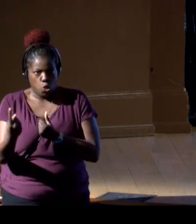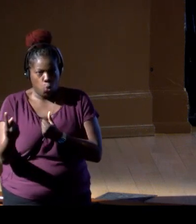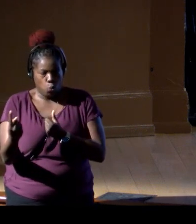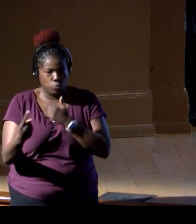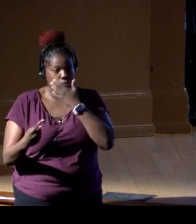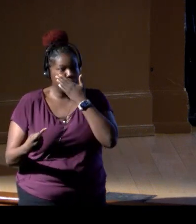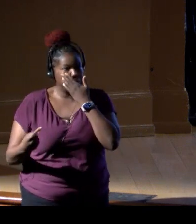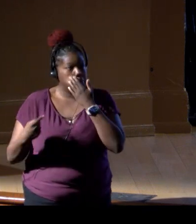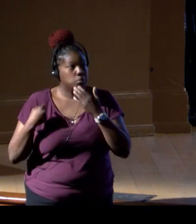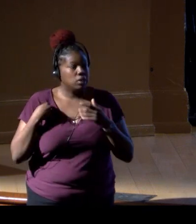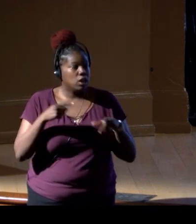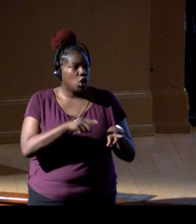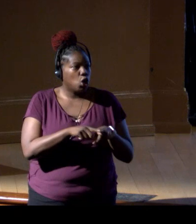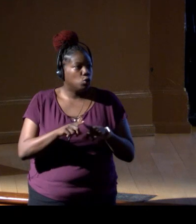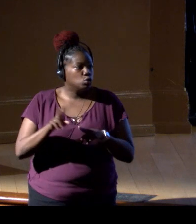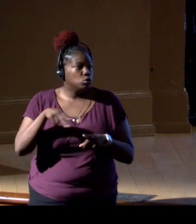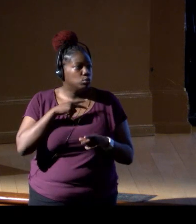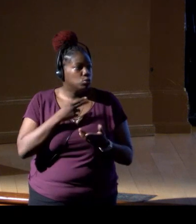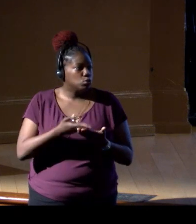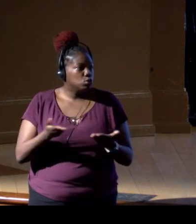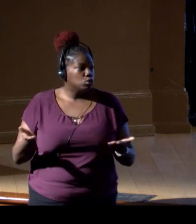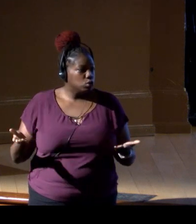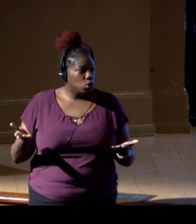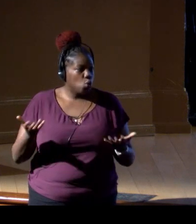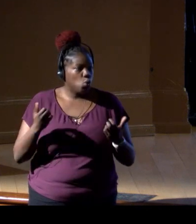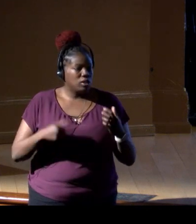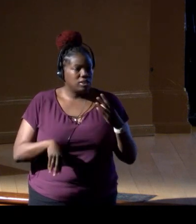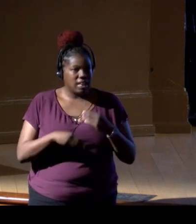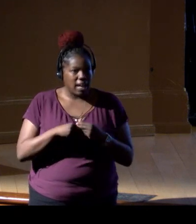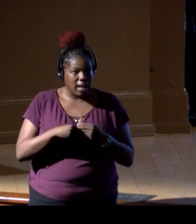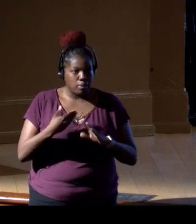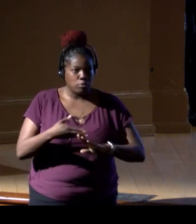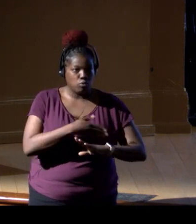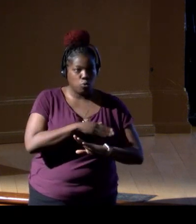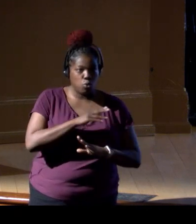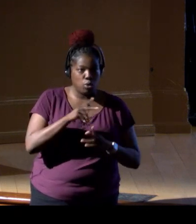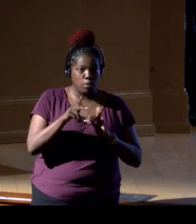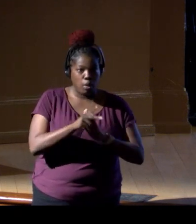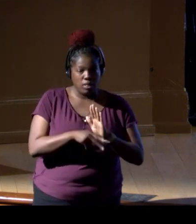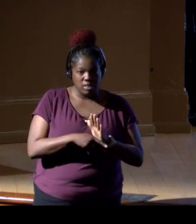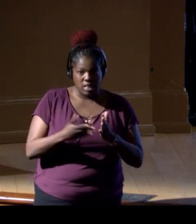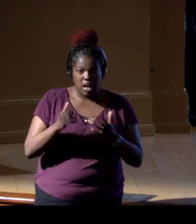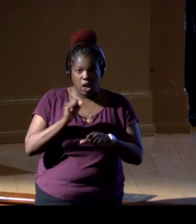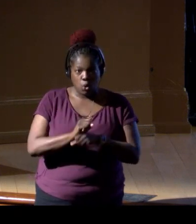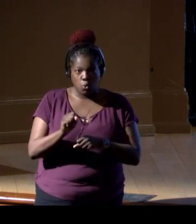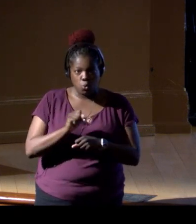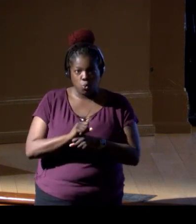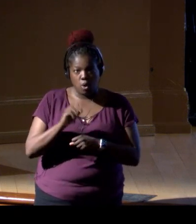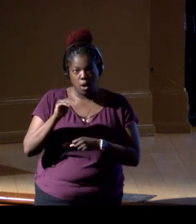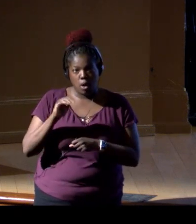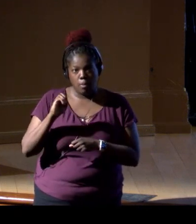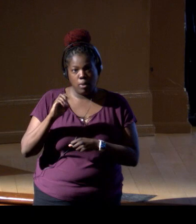I also, on a personal note, wanted to add prior to policy I worked in molecular ecology research.